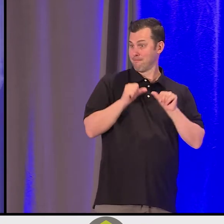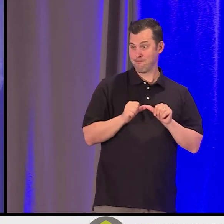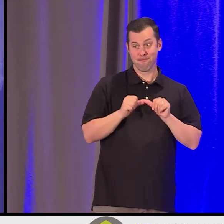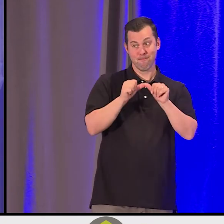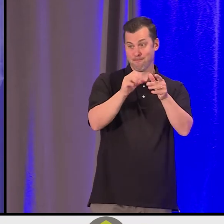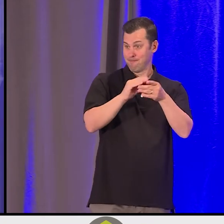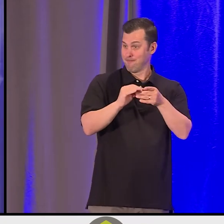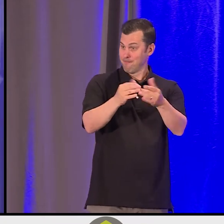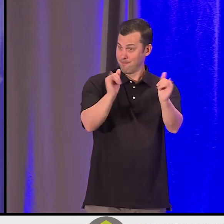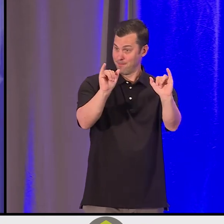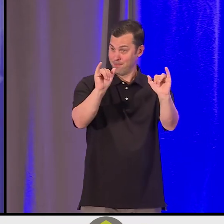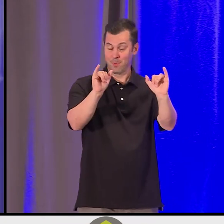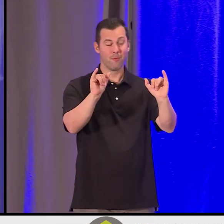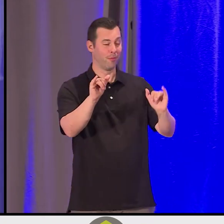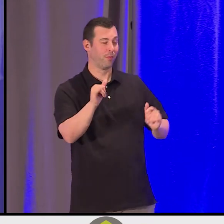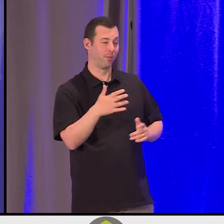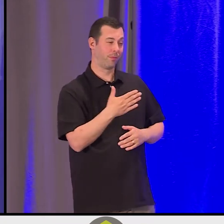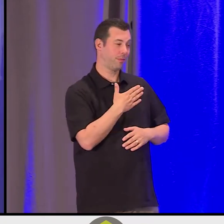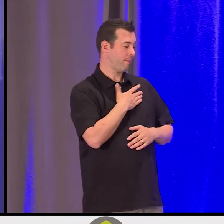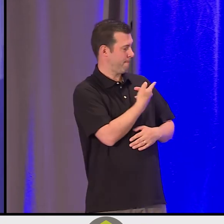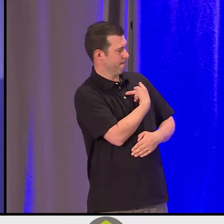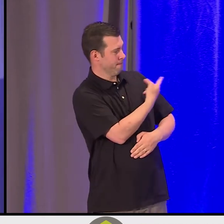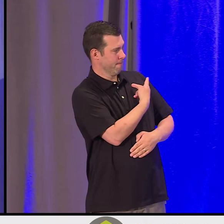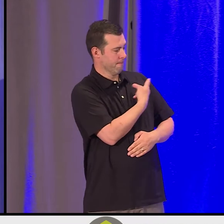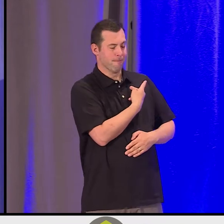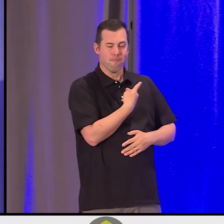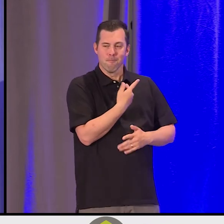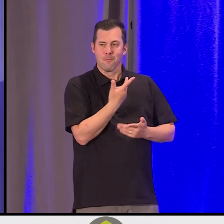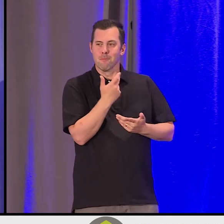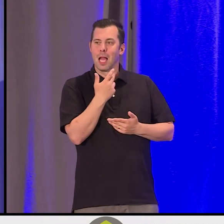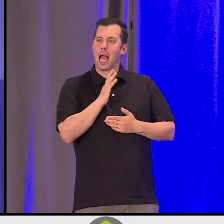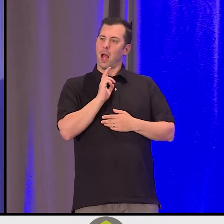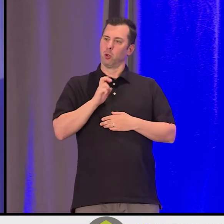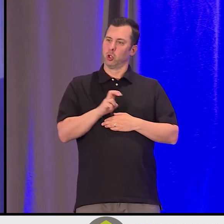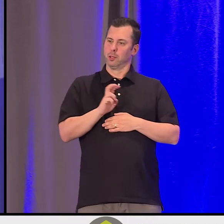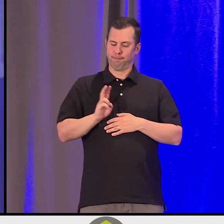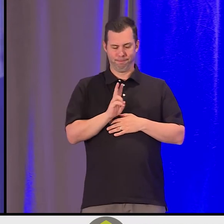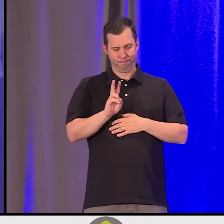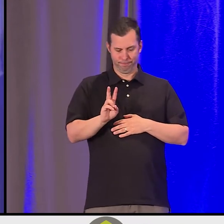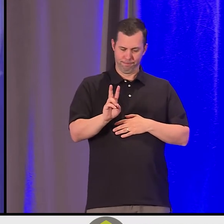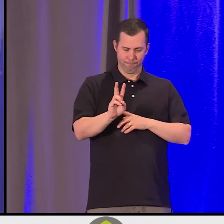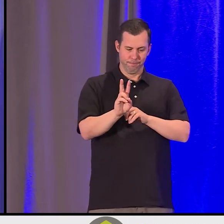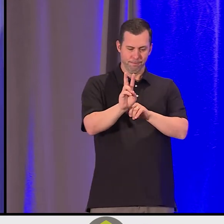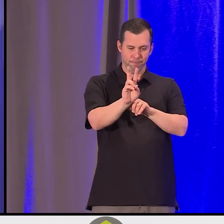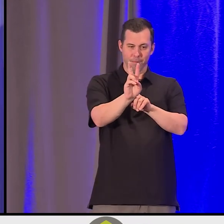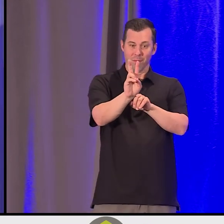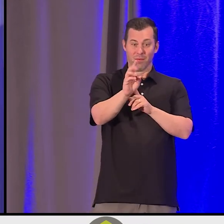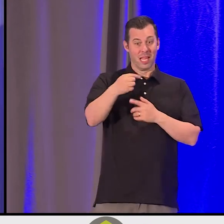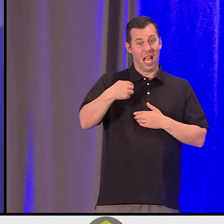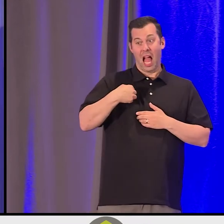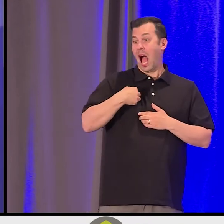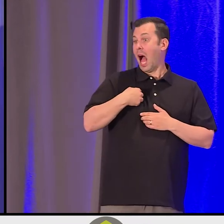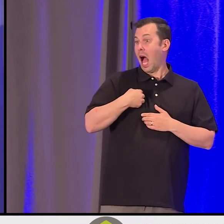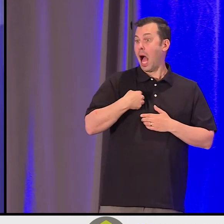I have been on in Indigenous advocacy, it led me to be a claimant on the topic of fisheries all the way to the Supreme Court.